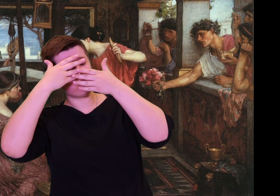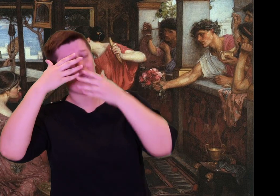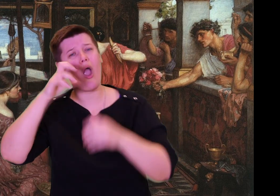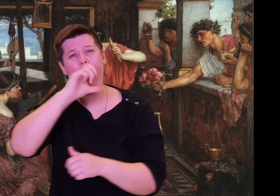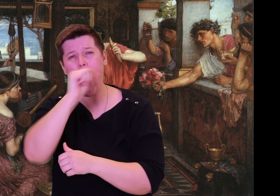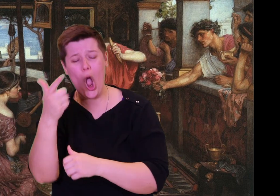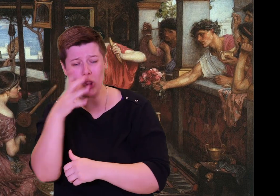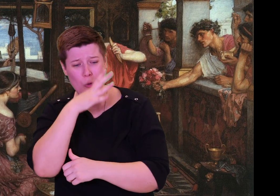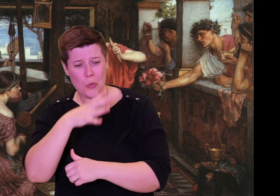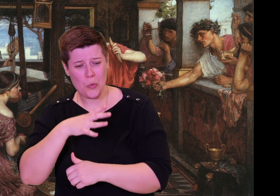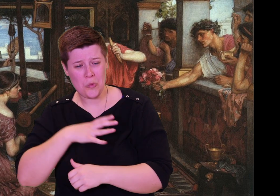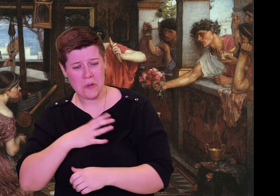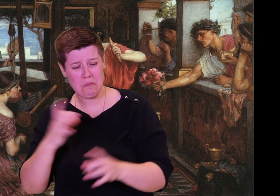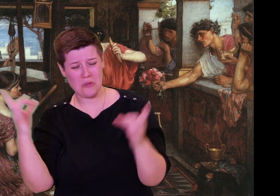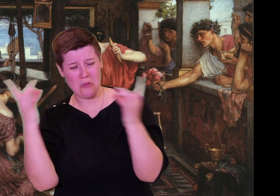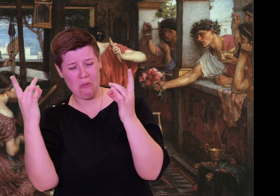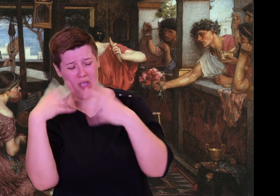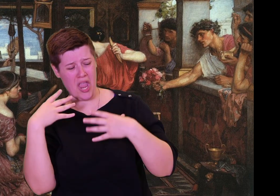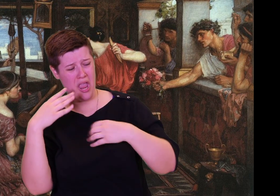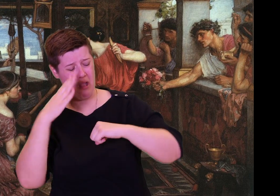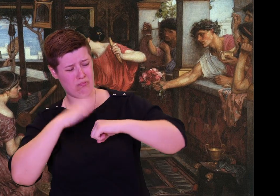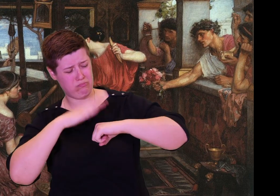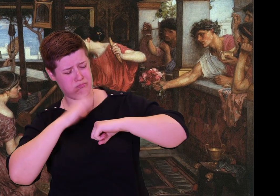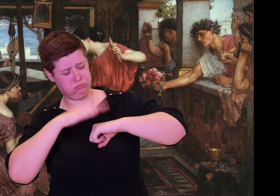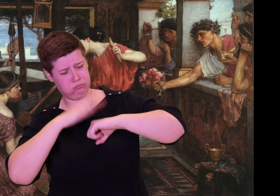And her words made sense to us.